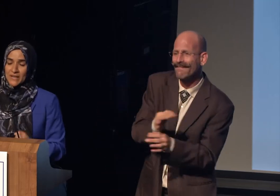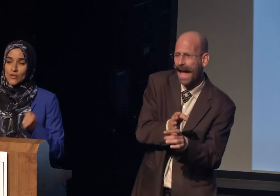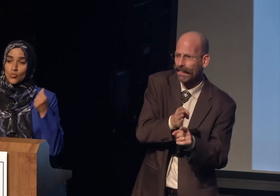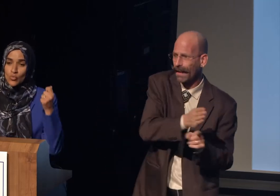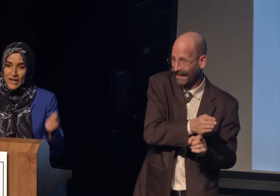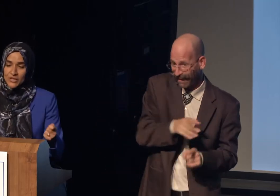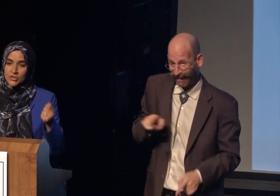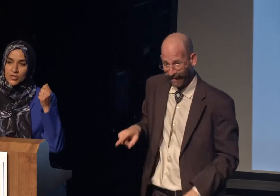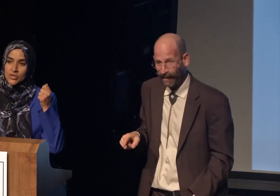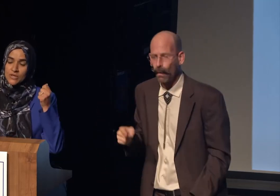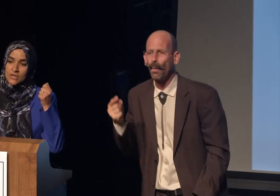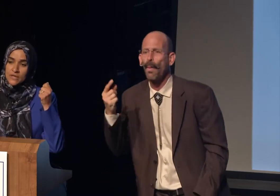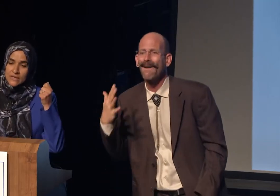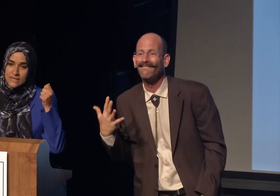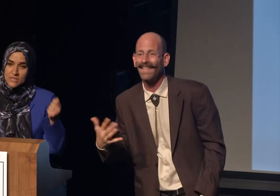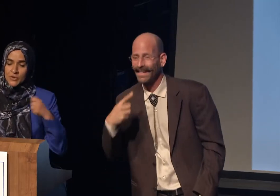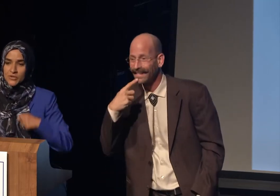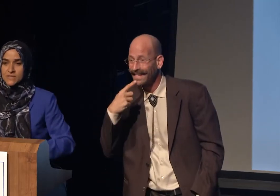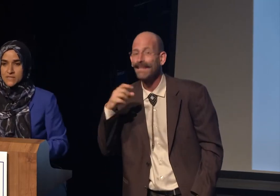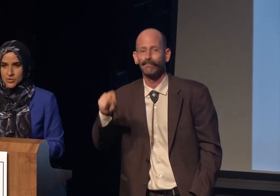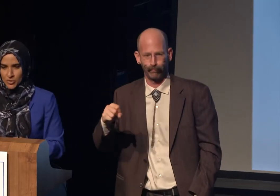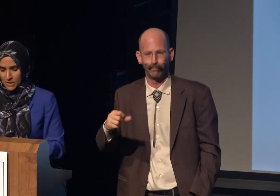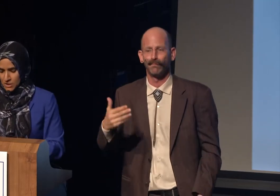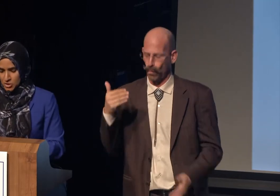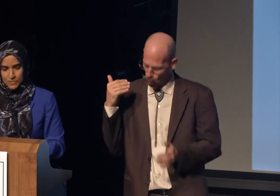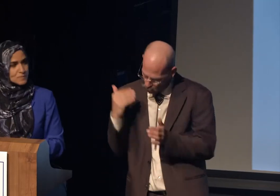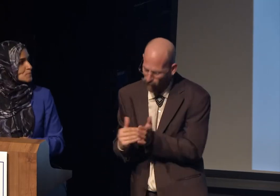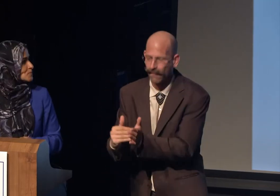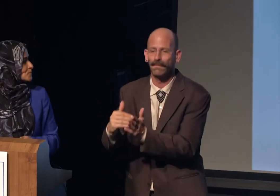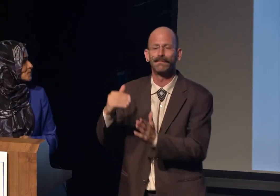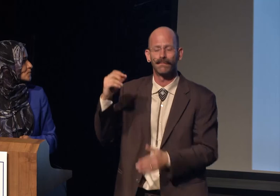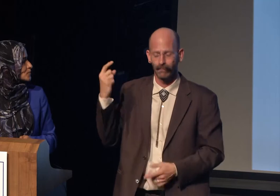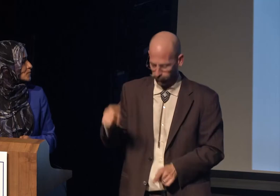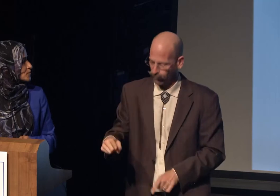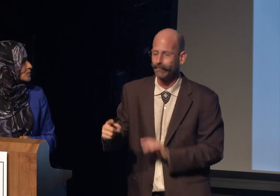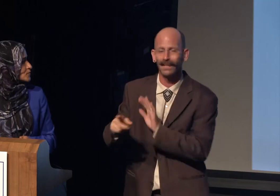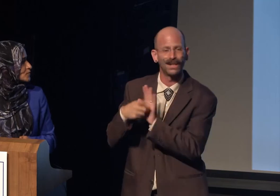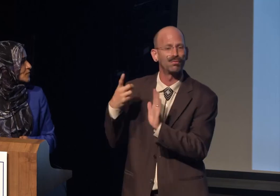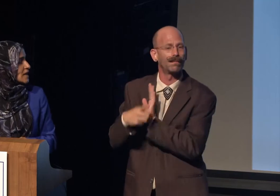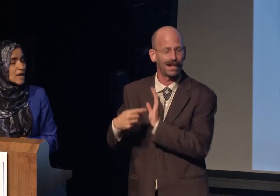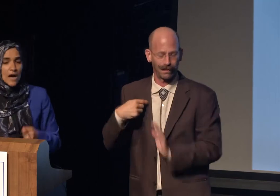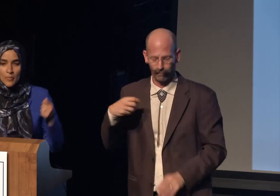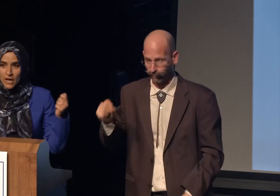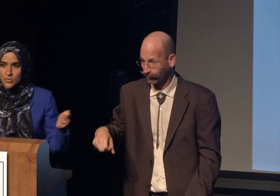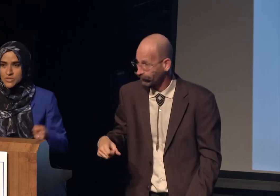regularly experience discrimination.